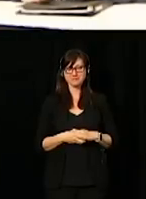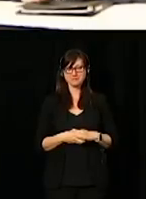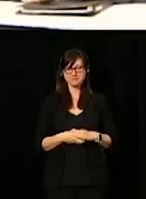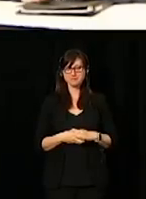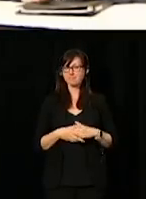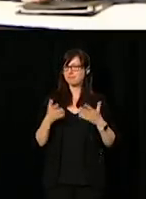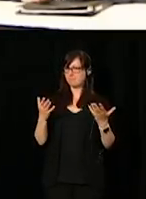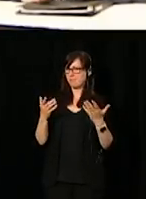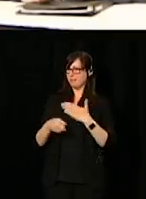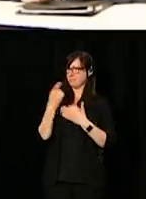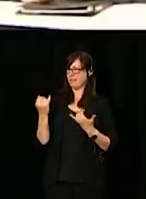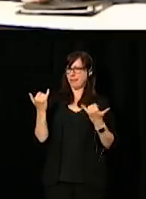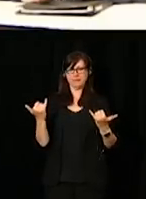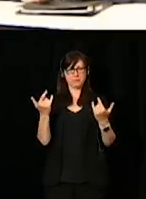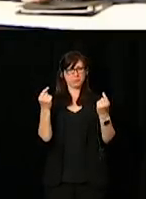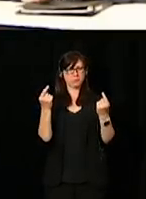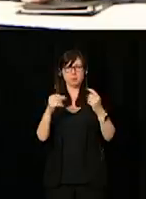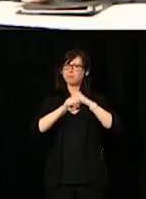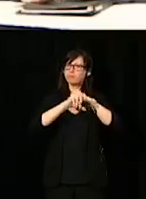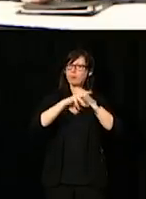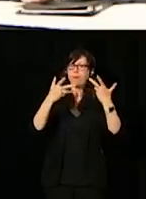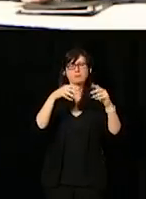[Translator:] So today we're here to promote accessibility and inclusion